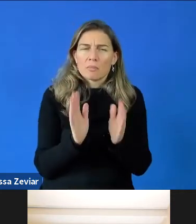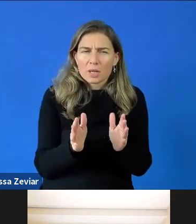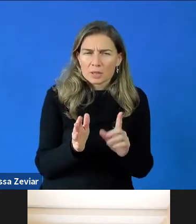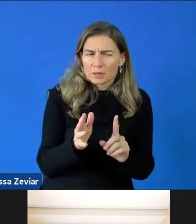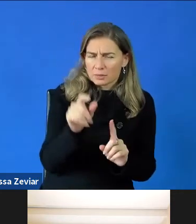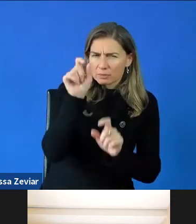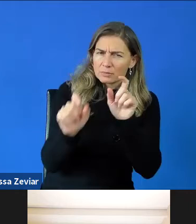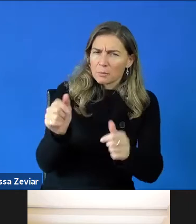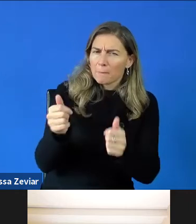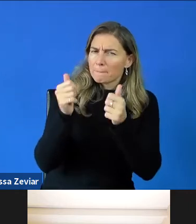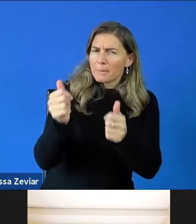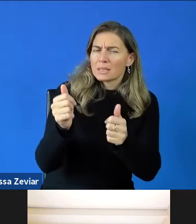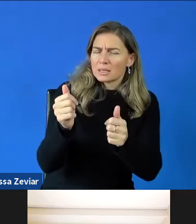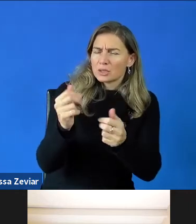who would match the objective.